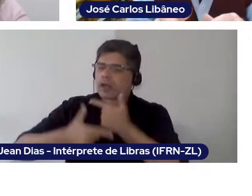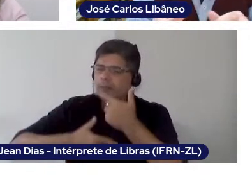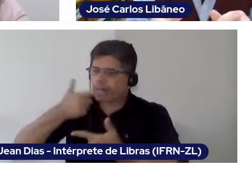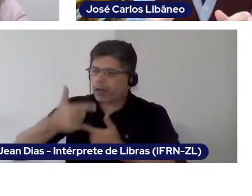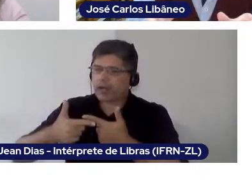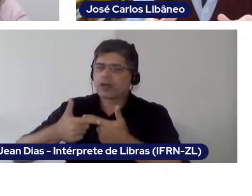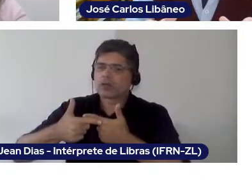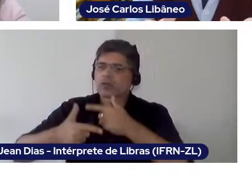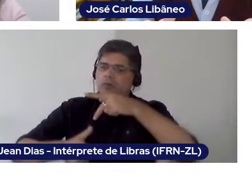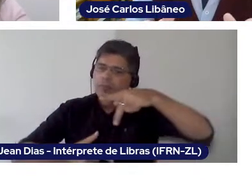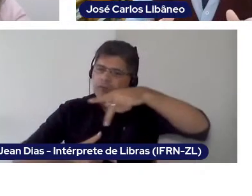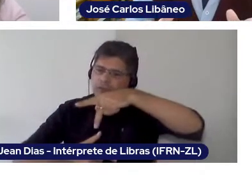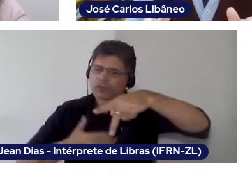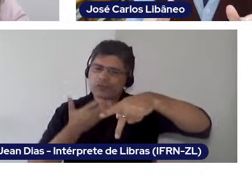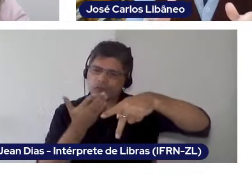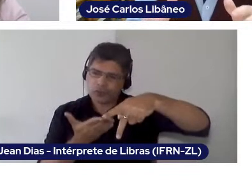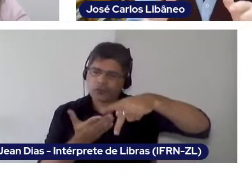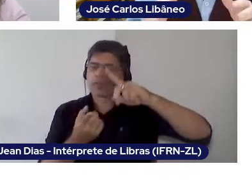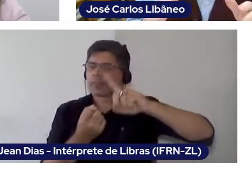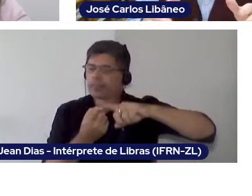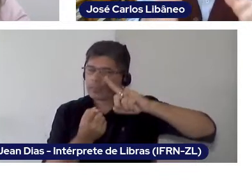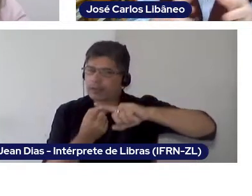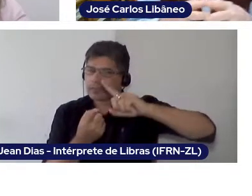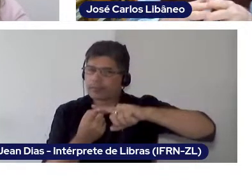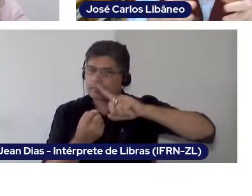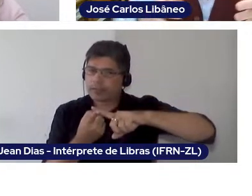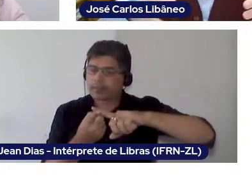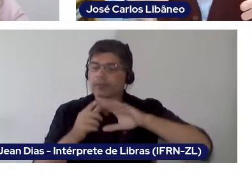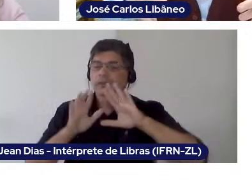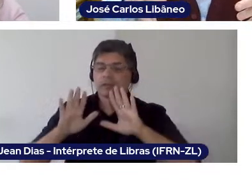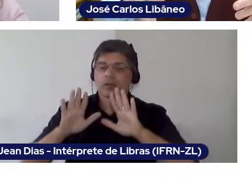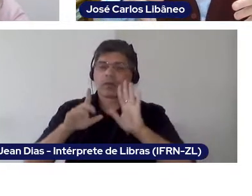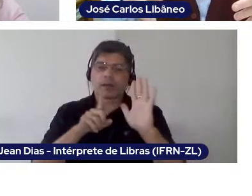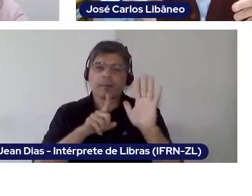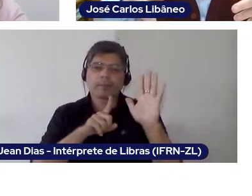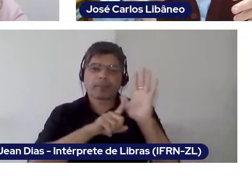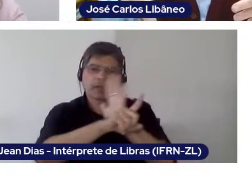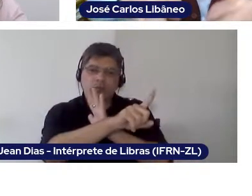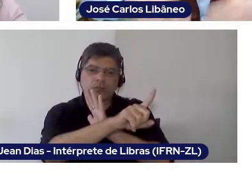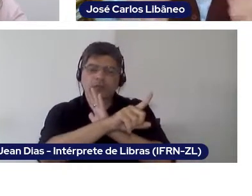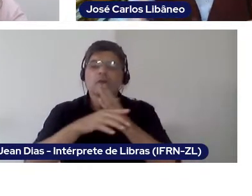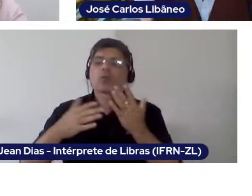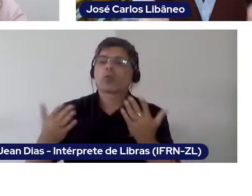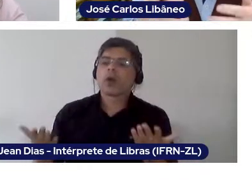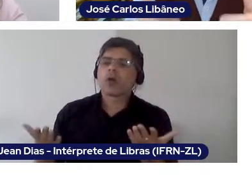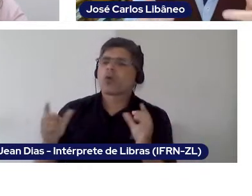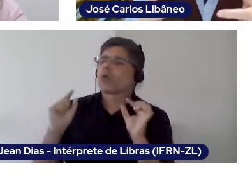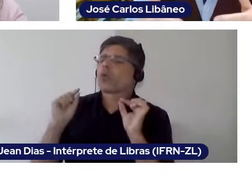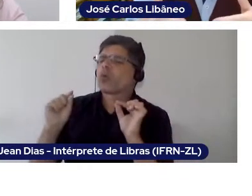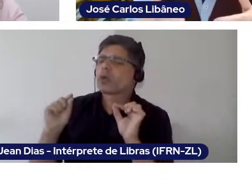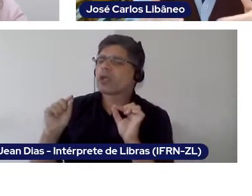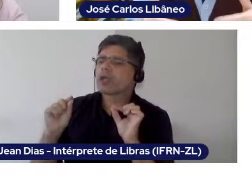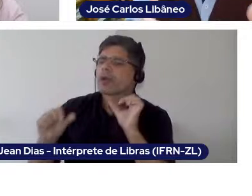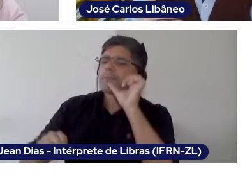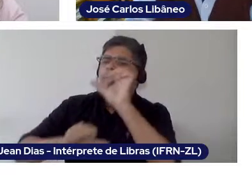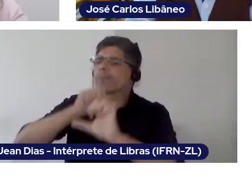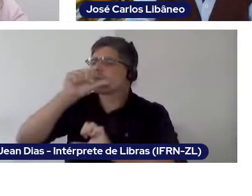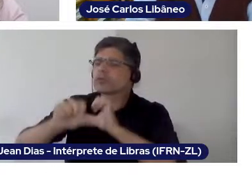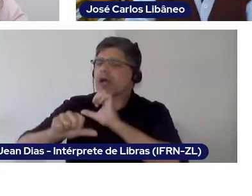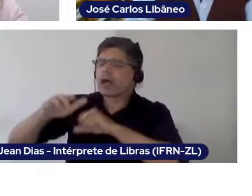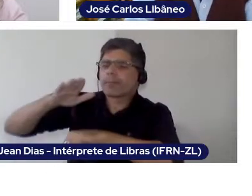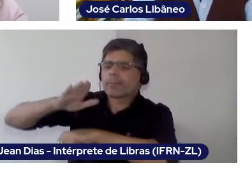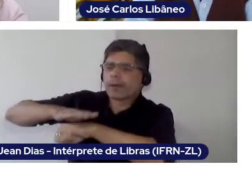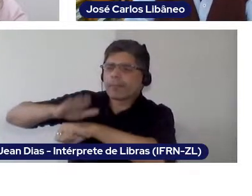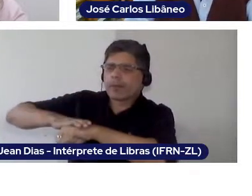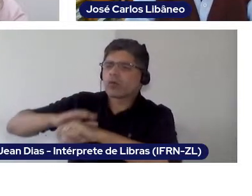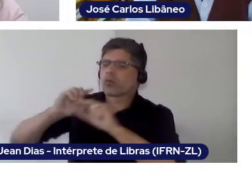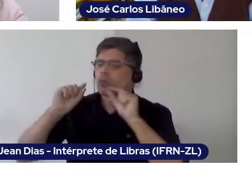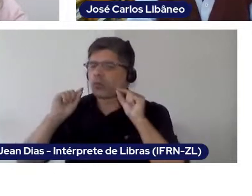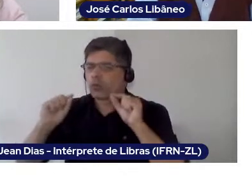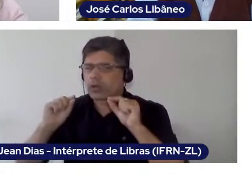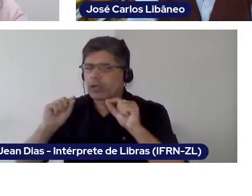So the question is: what can be done in face of this scenario, right?